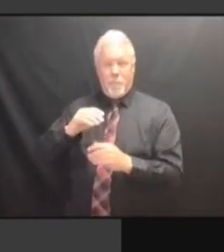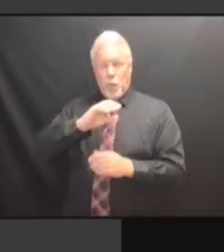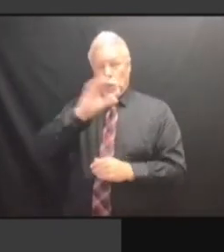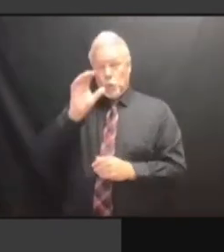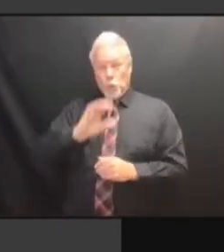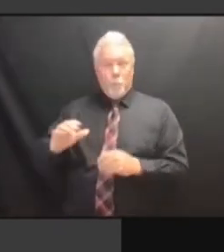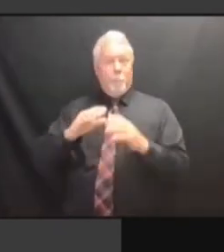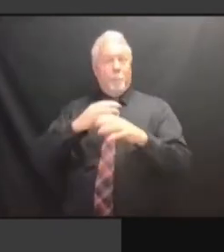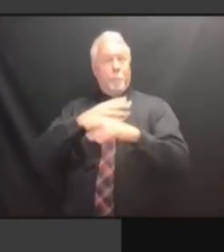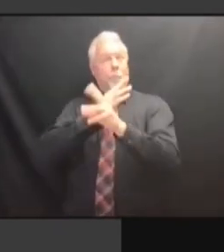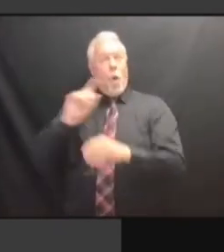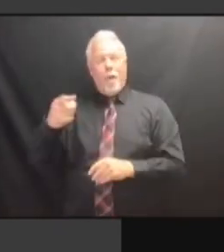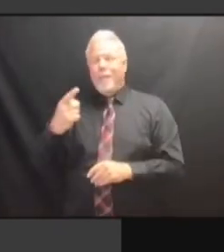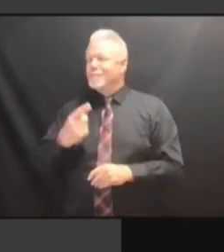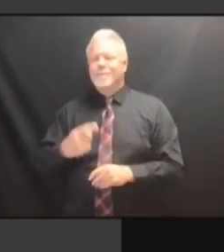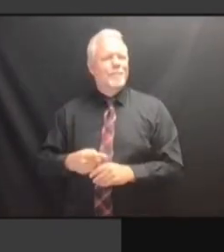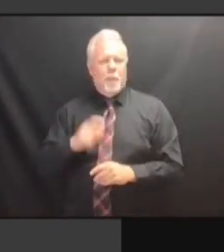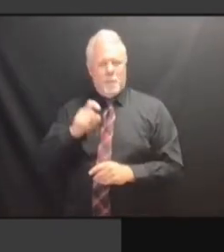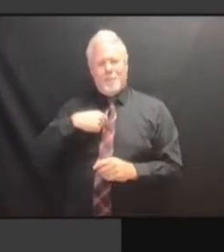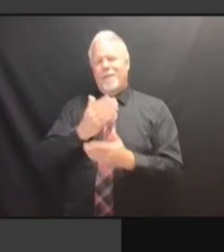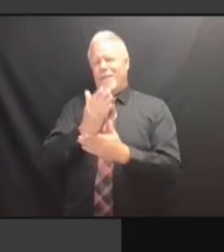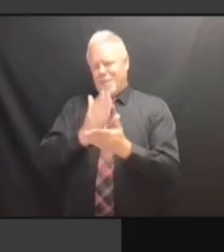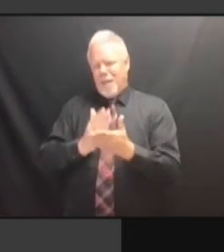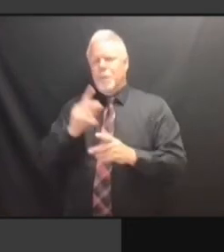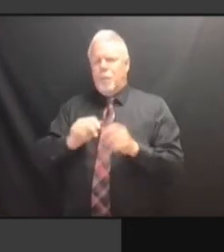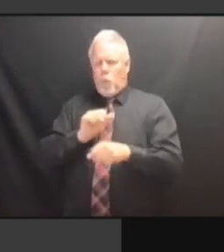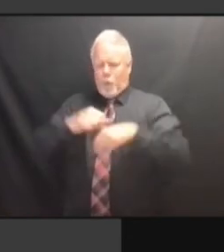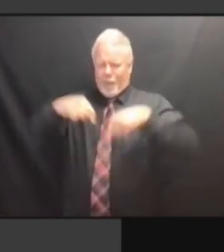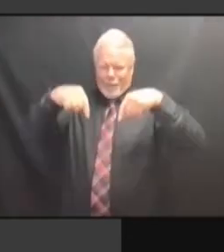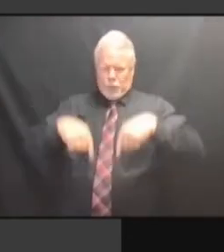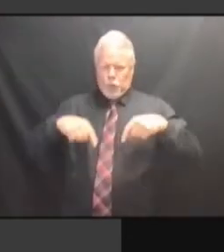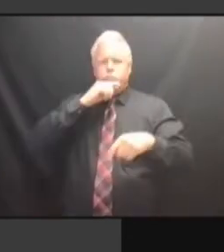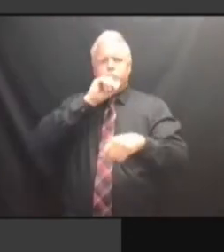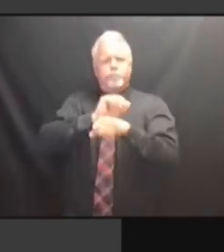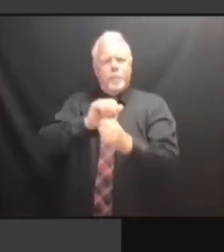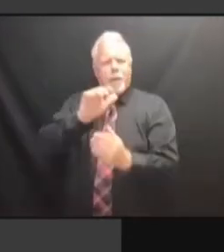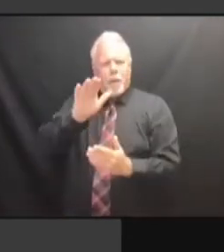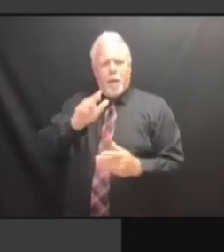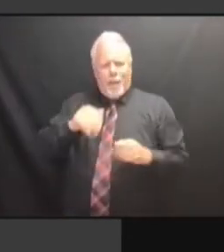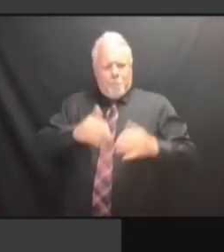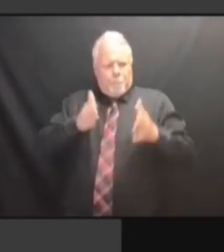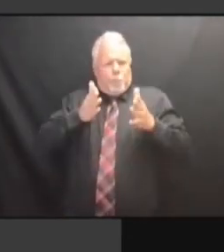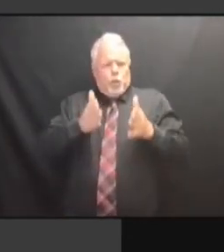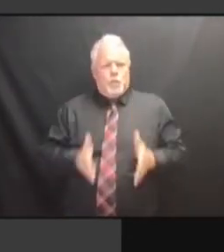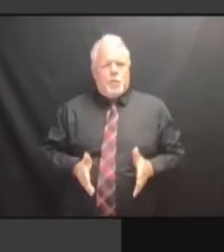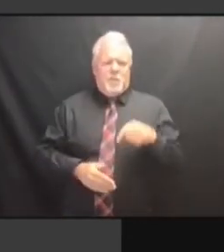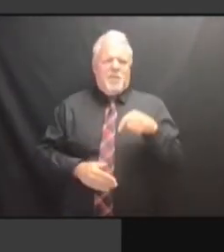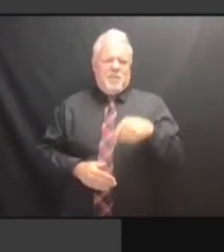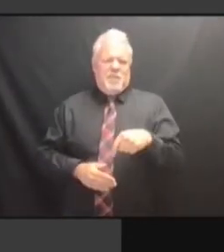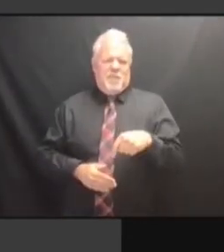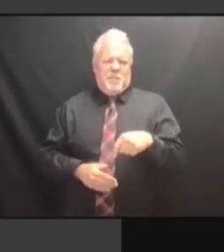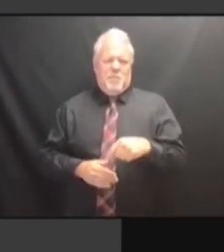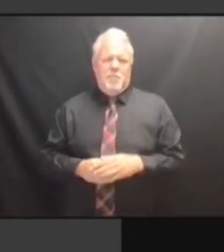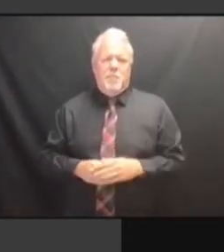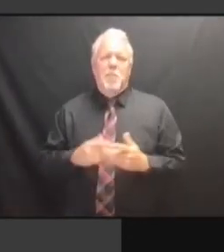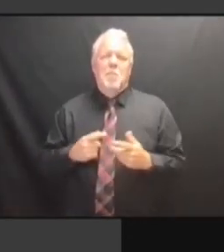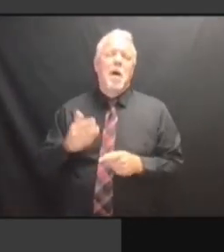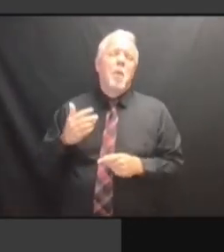BASIS. AND WHAT'S COMING INTO THE MIX, AND WHAT'S COMING INTO THE MIX, AND WHAT'S COMING INTO THE MIX, THIS AND WHAT'S COMING INTO THE MIX, THIS WILL AND WHAT'S COMING INTO THE MIX, THIS WILL PROBABLY AND WHAT'S COMING INTO THE MIX, THIS WILL PROBABLY CHANGE, AND WHAT'S COMING INTO THE MIX, THIS WILL PROBABLY CHANGE, BUT THIS WILL PROBABLY CHANGE, BUT THIS WILL PROBABLY CHANGE, BUT THE THIS WILL PROBABLY CHANGE, BUT THE CURRENTLY THIS WILL PROBABLY CHANGE, BUT THE CURRENTLY PLAN THIS WILL PROBABLY CHANGE, BUT THE CURRENTLY PLAN WAS THIS WILL PROBABLY CHANGE, BUT THE CURRENTLY PLAN WAS FOR THIS WILL PROBABLY CHANGE, BUT THE CURRENTLY PLAN WAS FOR ALL THE CURRENTLY PLAN WAS FOR ALL THE CURRENTLY PLAN WAS FOR ALL AGENCIES THE CURRENTLY PLAN WAS FOR ALL AGENCIES TO THE CURRENTLY PLAN WAS FOR ALL AGENCIES TO GO THE CURRENTLY PLAN WAS FOR ALL AGENCIES TO GO BACK THE CURRENTLY PLAN WAS FOR ALL AGENCIES TO GO BACK TO THE CURRENTLY PLAN WAS FOR ALL AGENCIES TO GO BACK TO FULLY THE CURRENTLY PLAN WAS FOR ALL AGENCIES TO GO BACK TO FULLY IN AGENCIES TO GO BACK TO FULLY IN AGENCIES TO GO BACK TO FULLY IN PERSON AGENCIES TO GO BACK TO FULLY IN PERSON THE AGENCIES TO GO BACK TO FULLY IN PERSON THE FIRST AGENCIES TO GO BACK TO FULLY IN PERSON THE FIRST WEEK AGENCIES TO GO BACK TO FULLY IN PERSON THE FIRST WEEK IN PERSON THE FIRST WEEK IN PERSON THE FIRST WEEK IN SEPTEMBER.